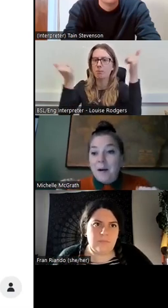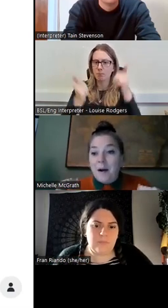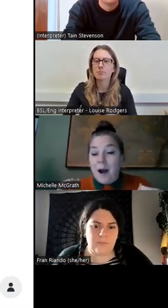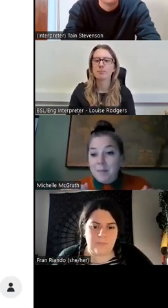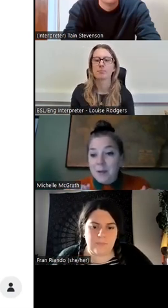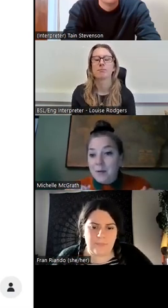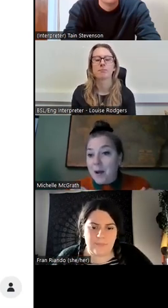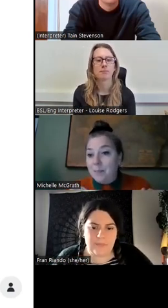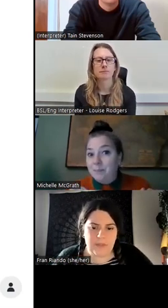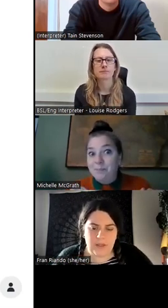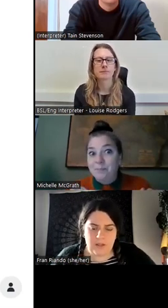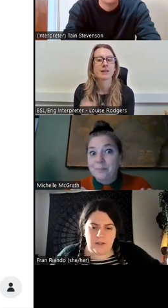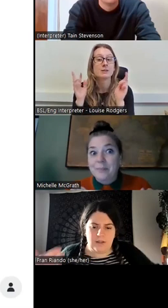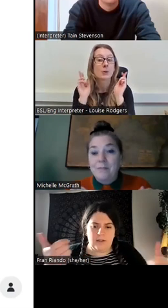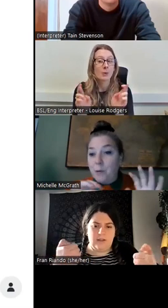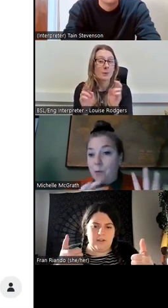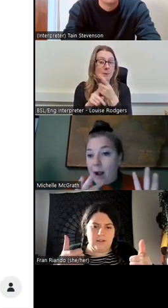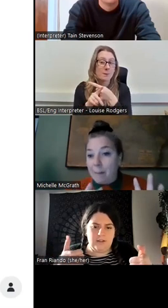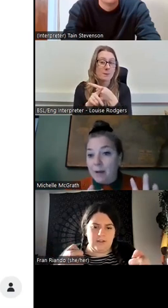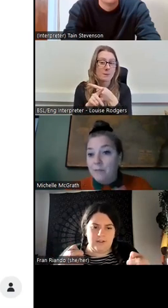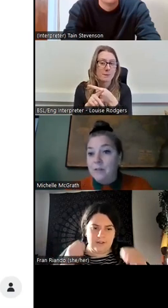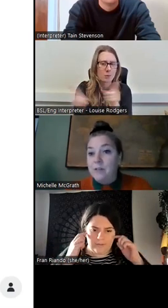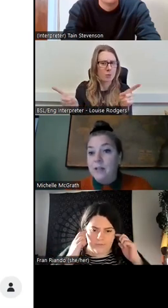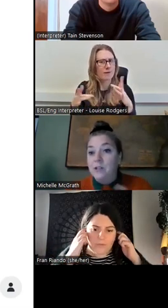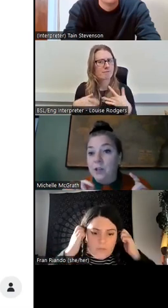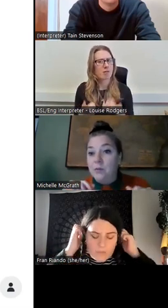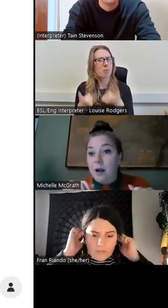I hope you feel quite happy and confident, do